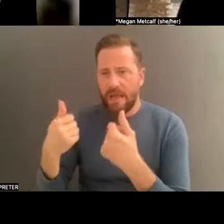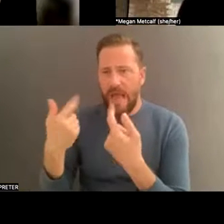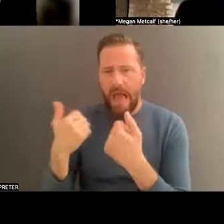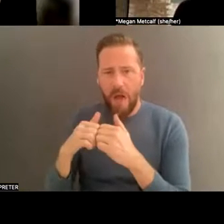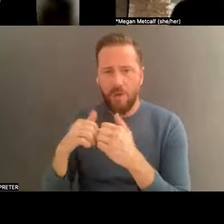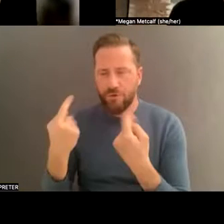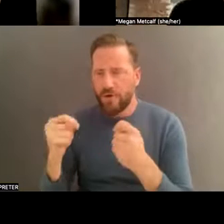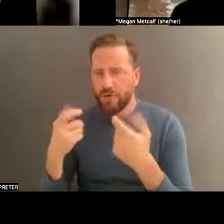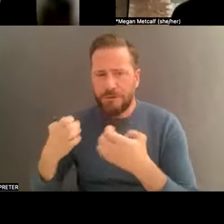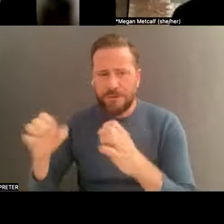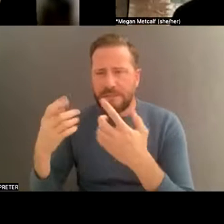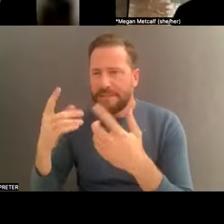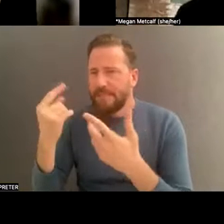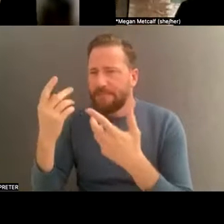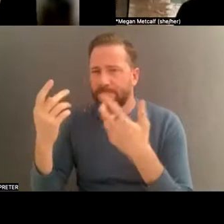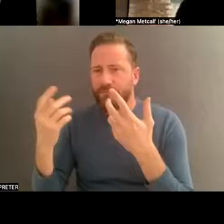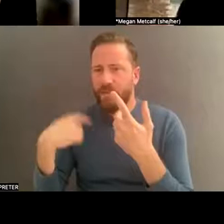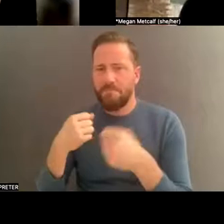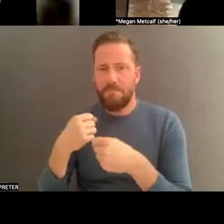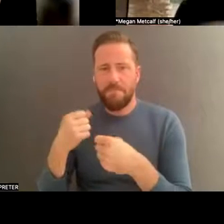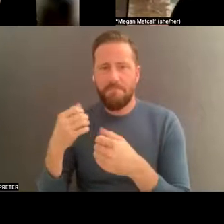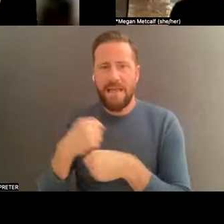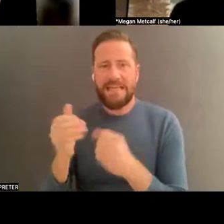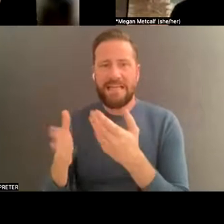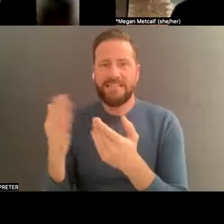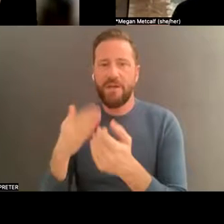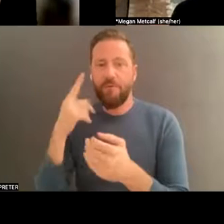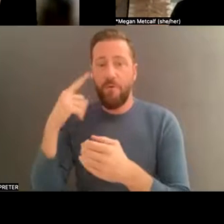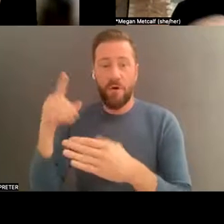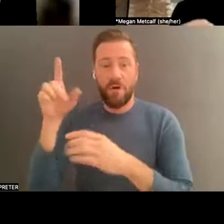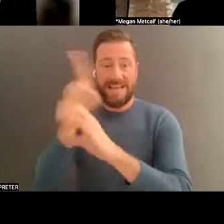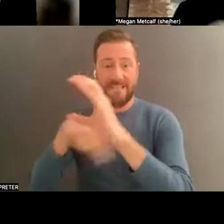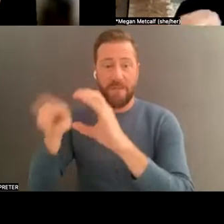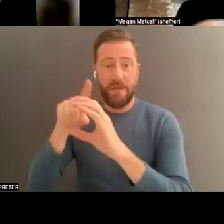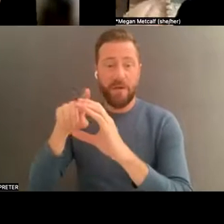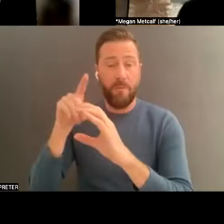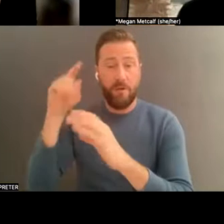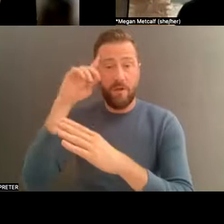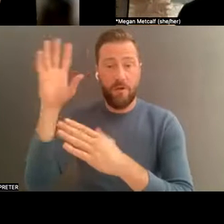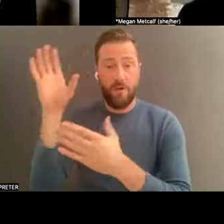dance makers to try to copyright their choreography or get paid in a more ongoing way so